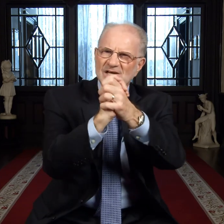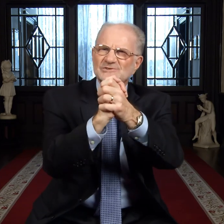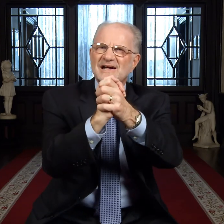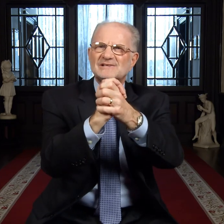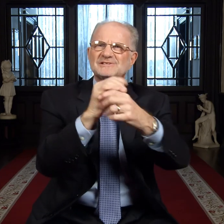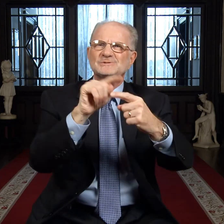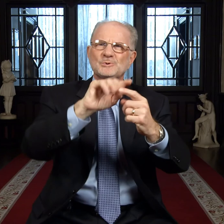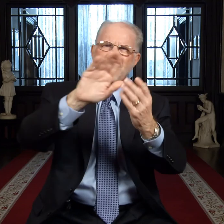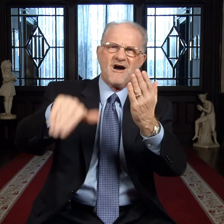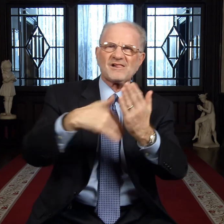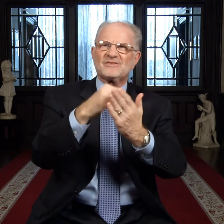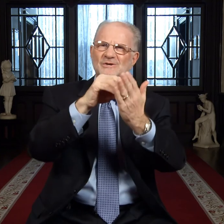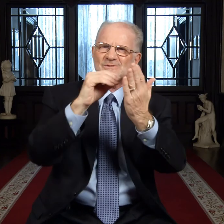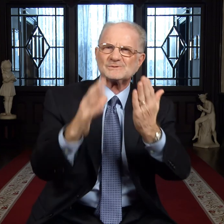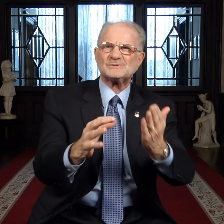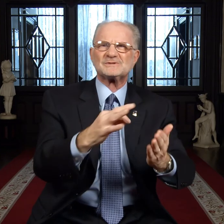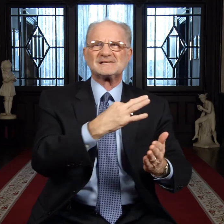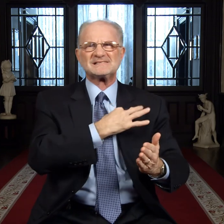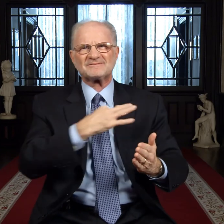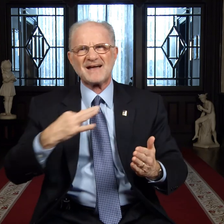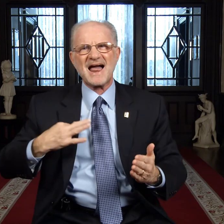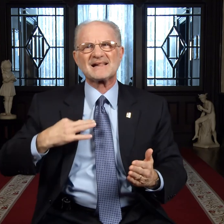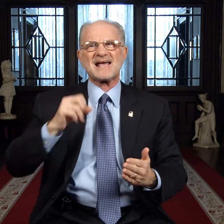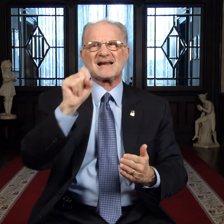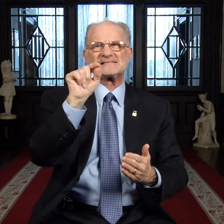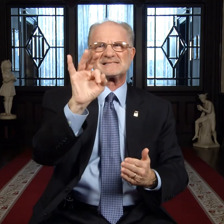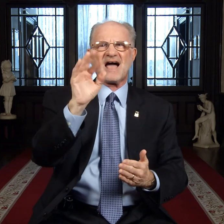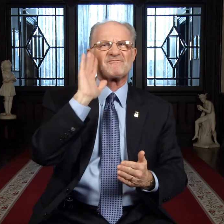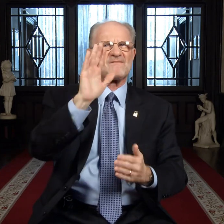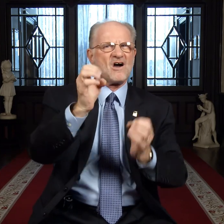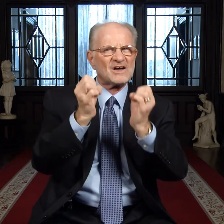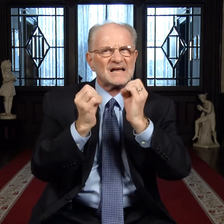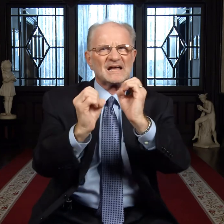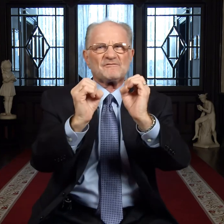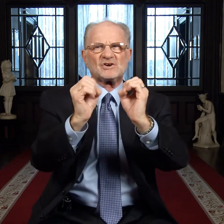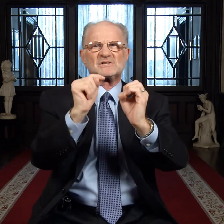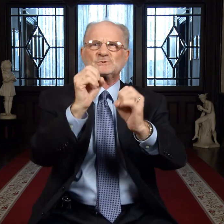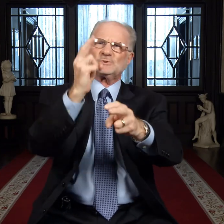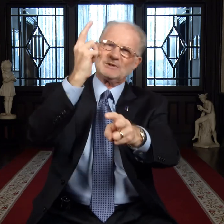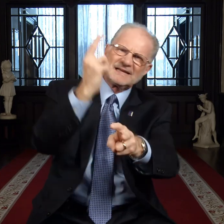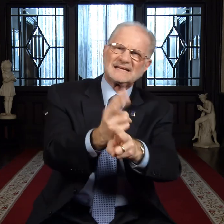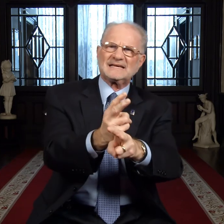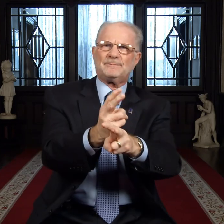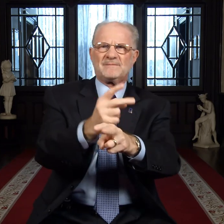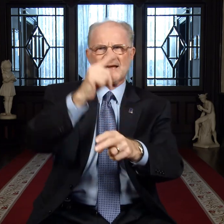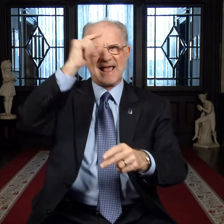Congratulations to all the students, faculty and staff for your efforts to keep the Gallaudet name